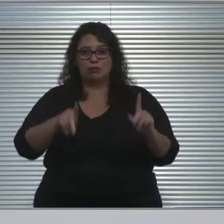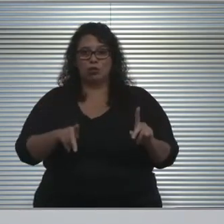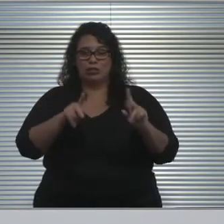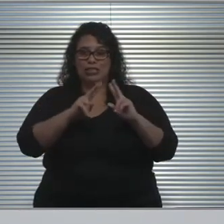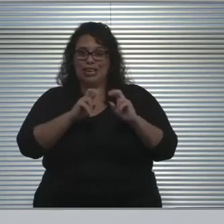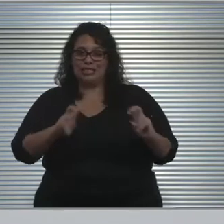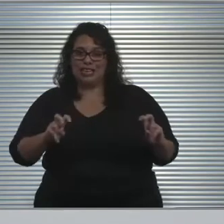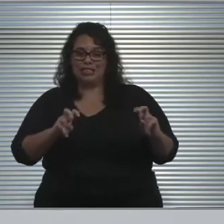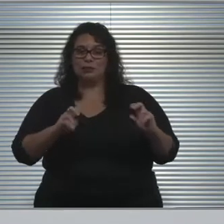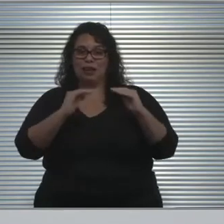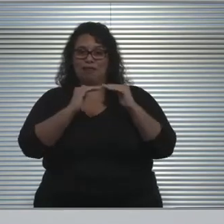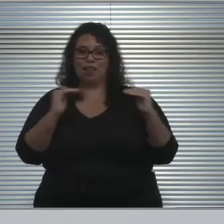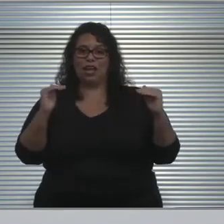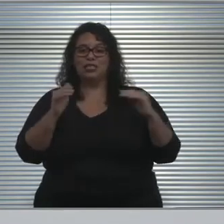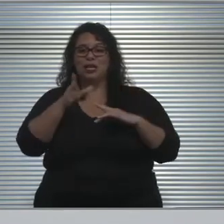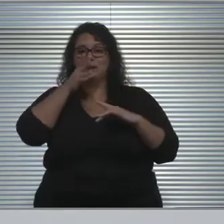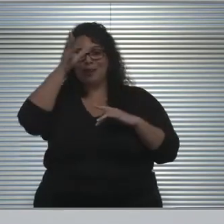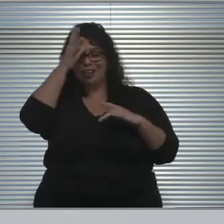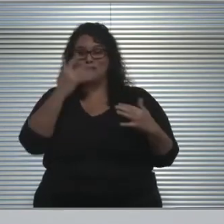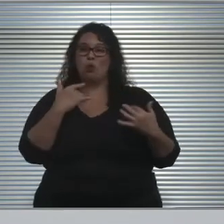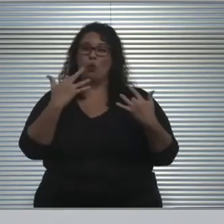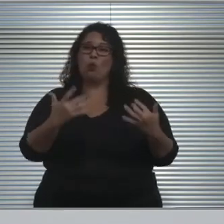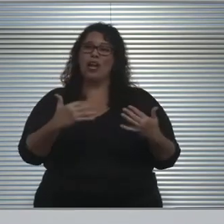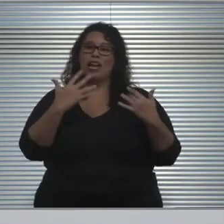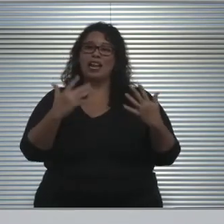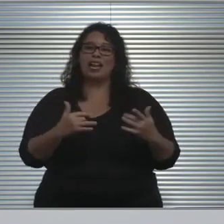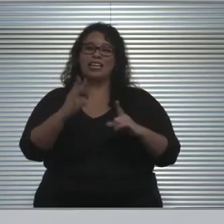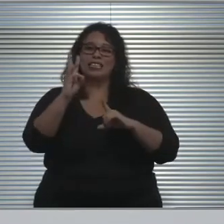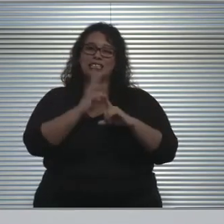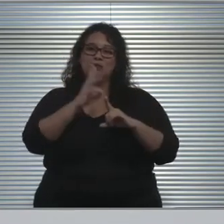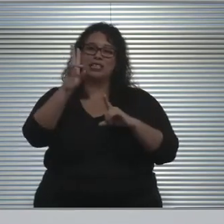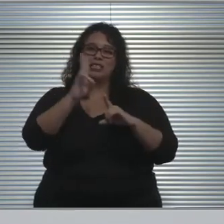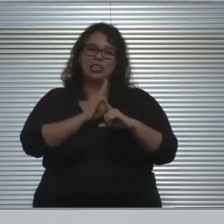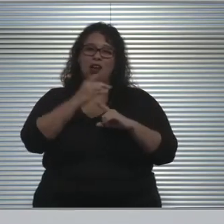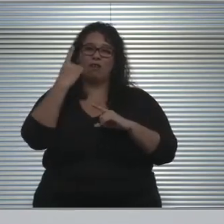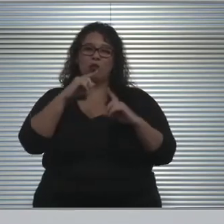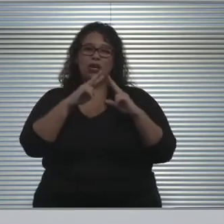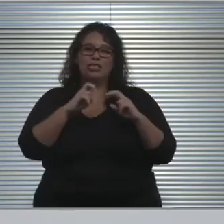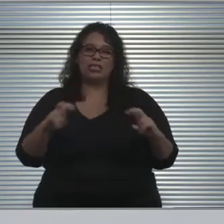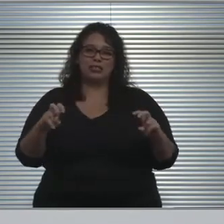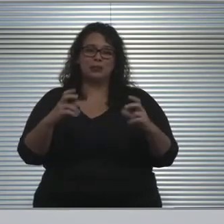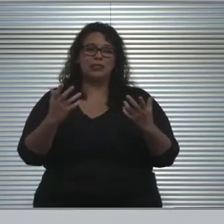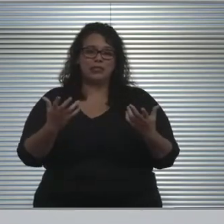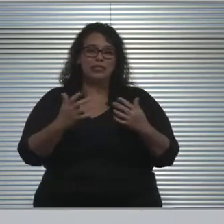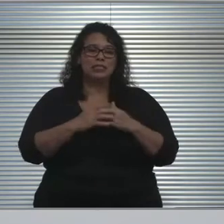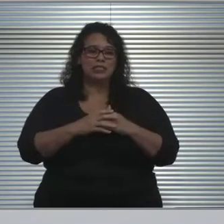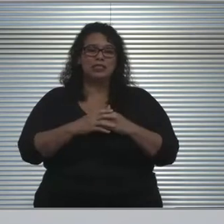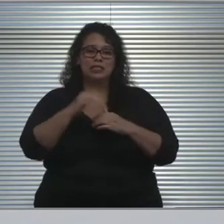we have parents who've been waiting for six or seven months for assessments, just because there has been some type of moratorium